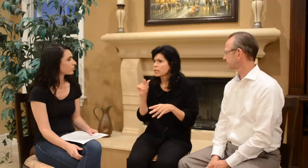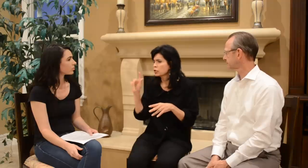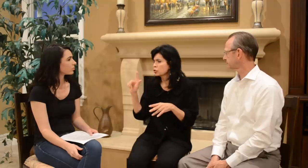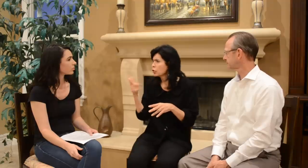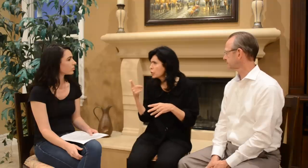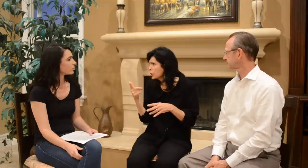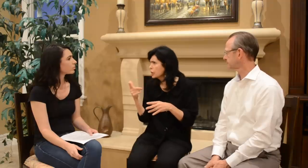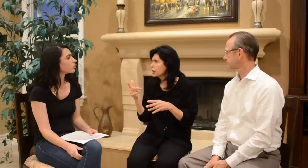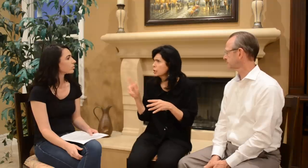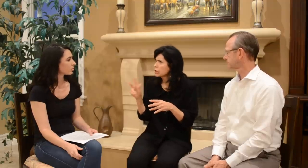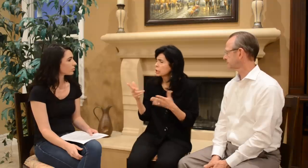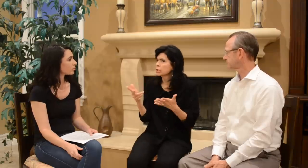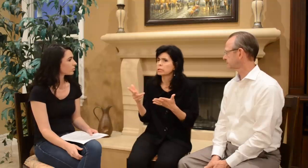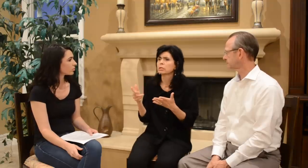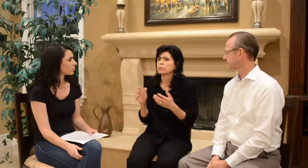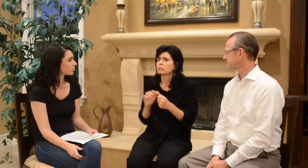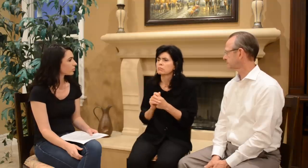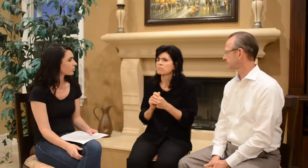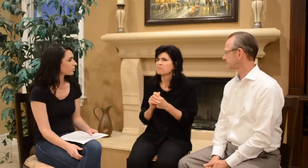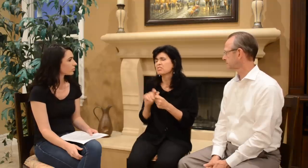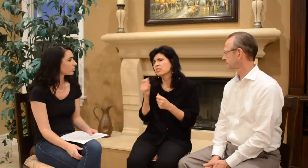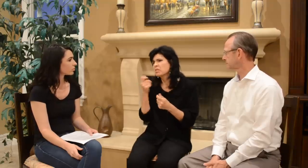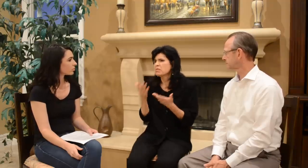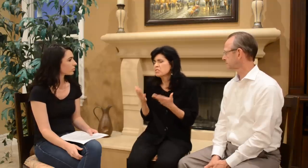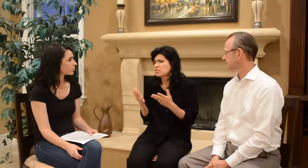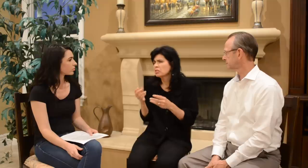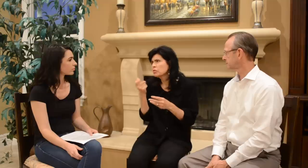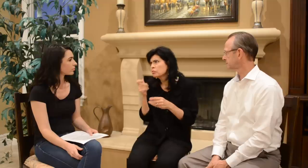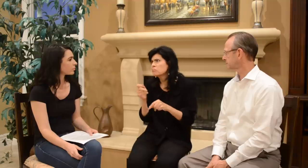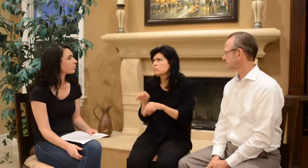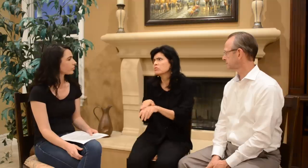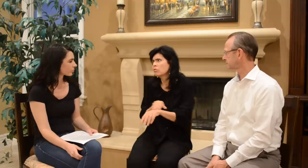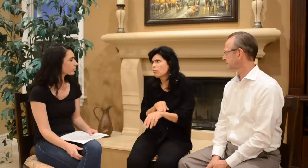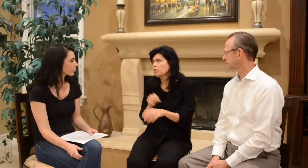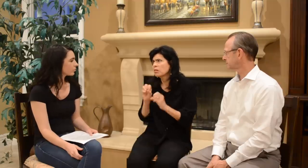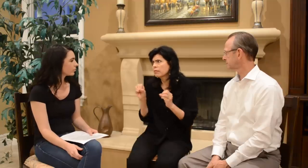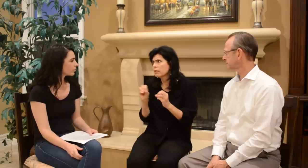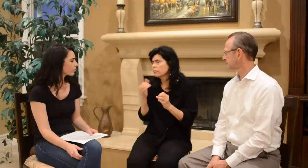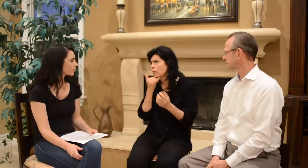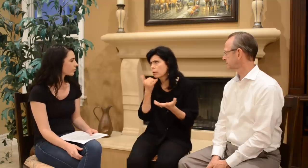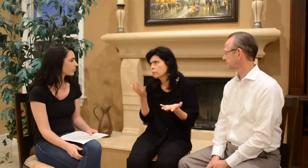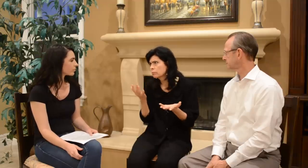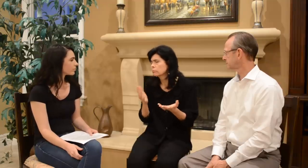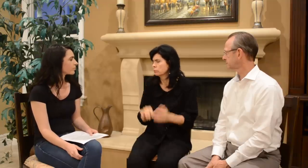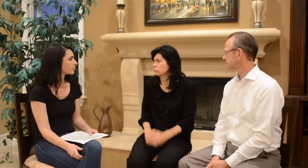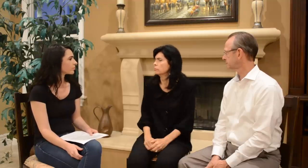and not turning, we thought maybe just a little slow, but nothing wrong.